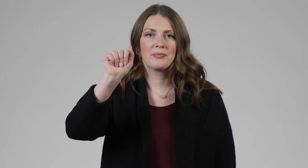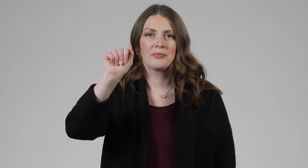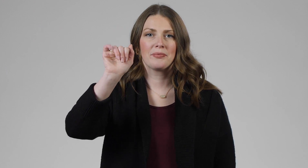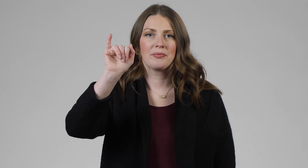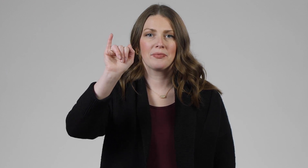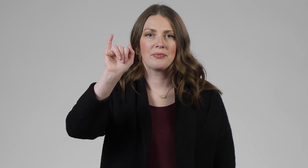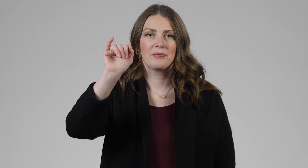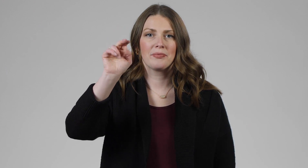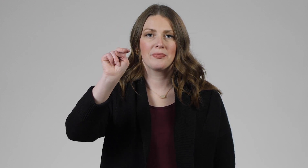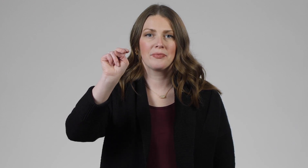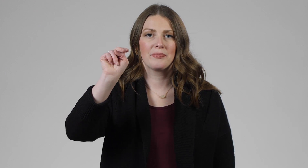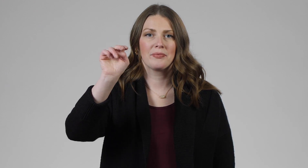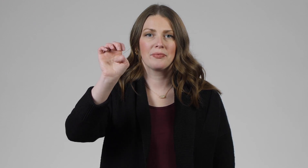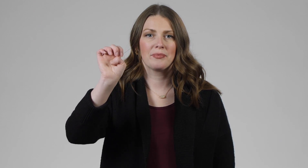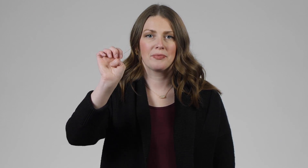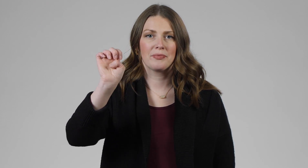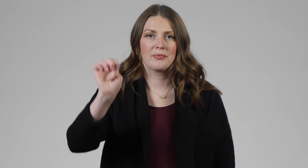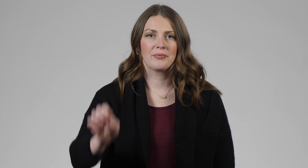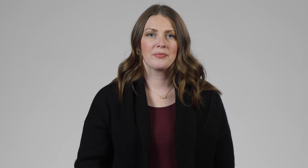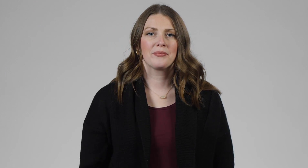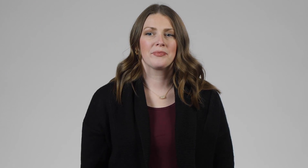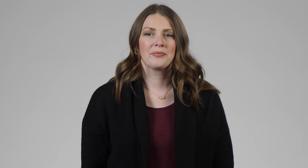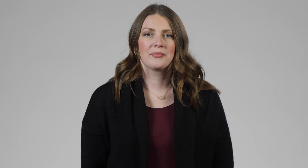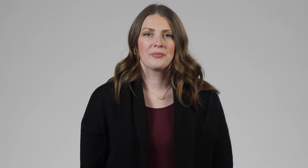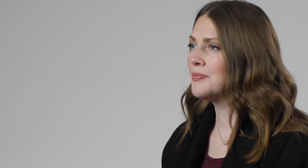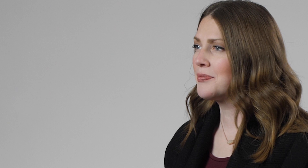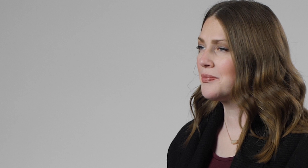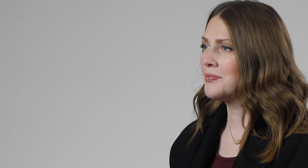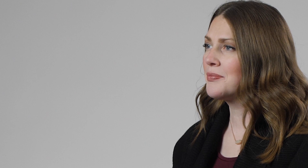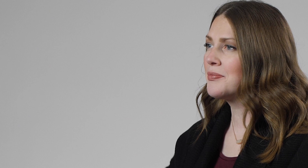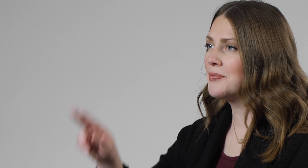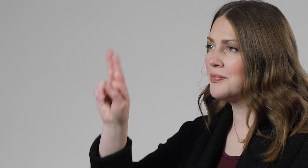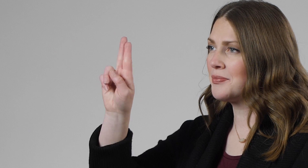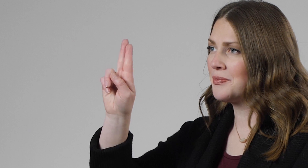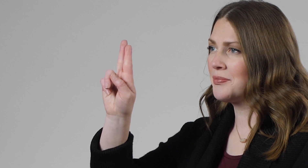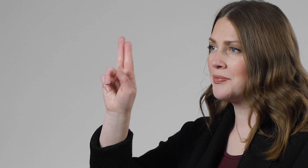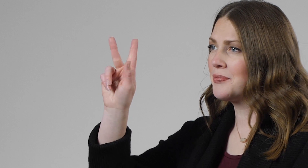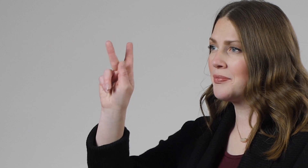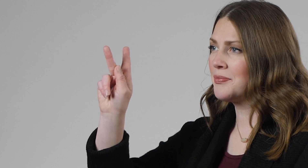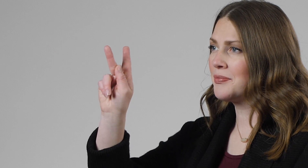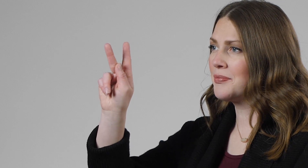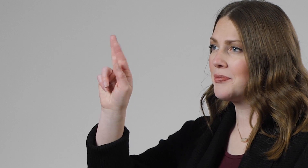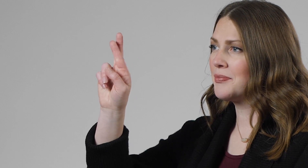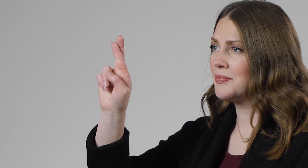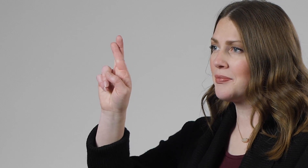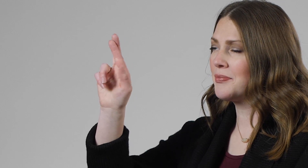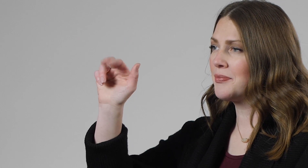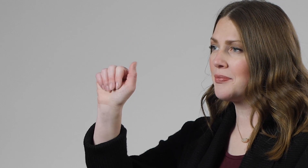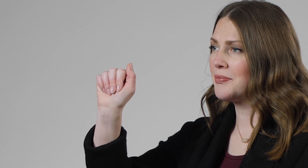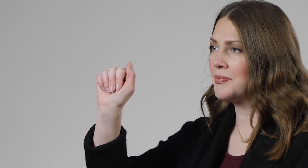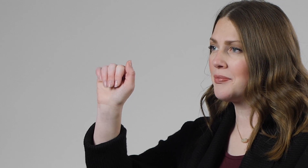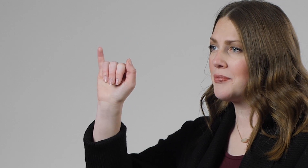do